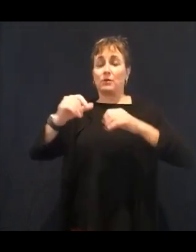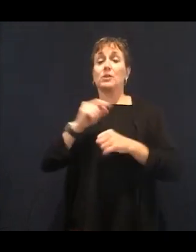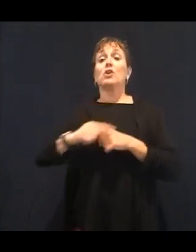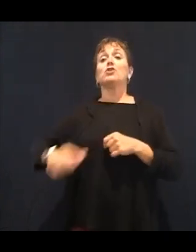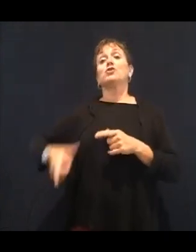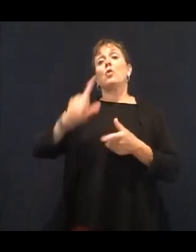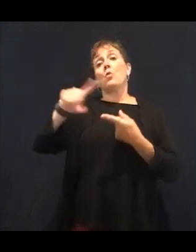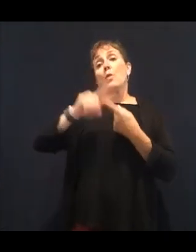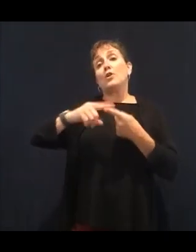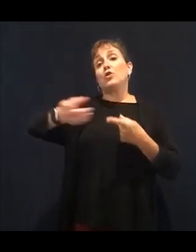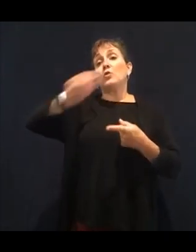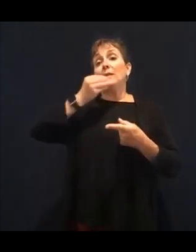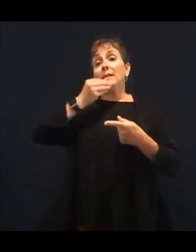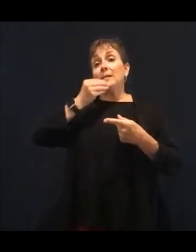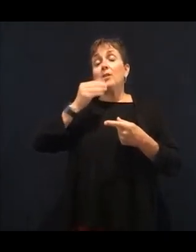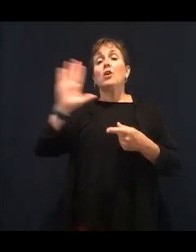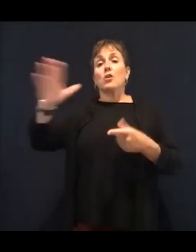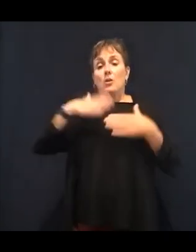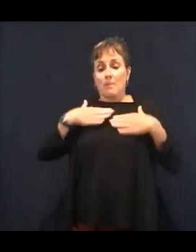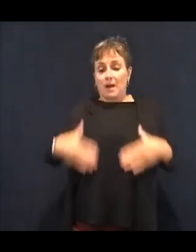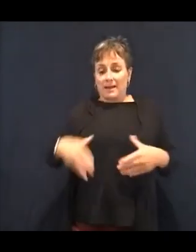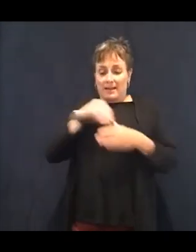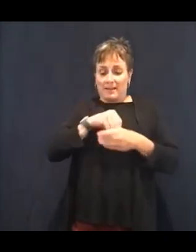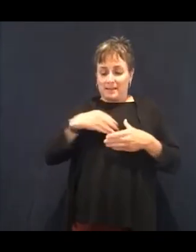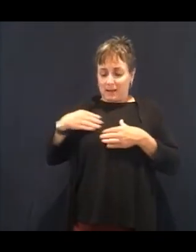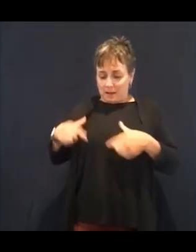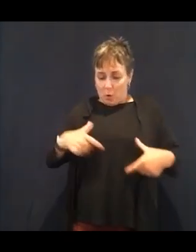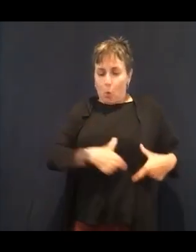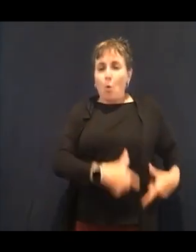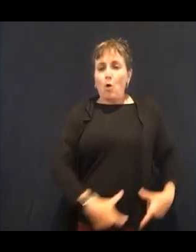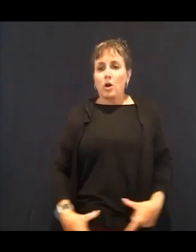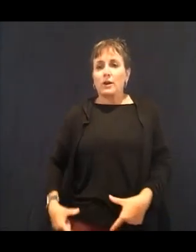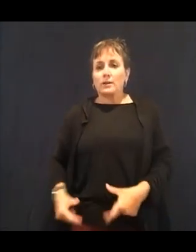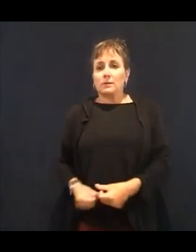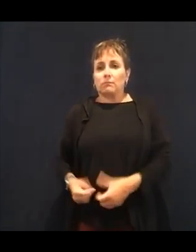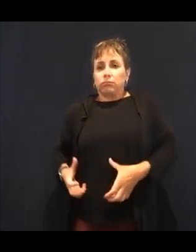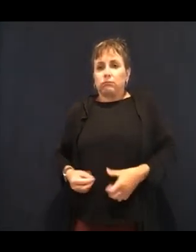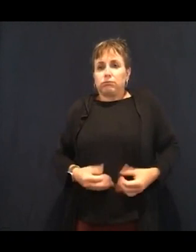flavoring, things. That's a flavor. Even if it's as natural flavoring, it can come